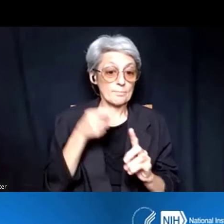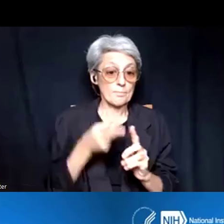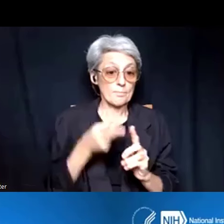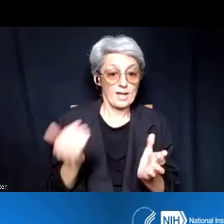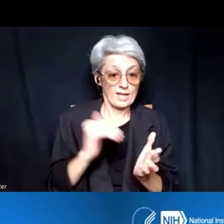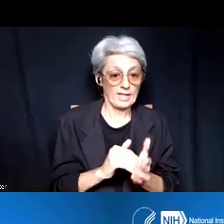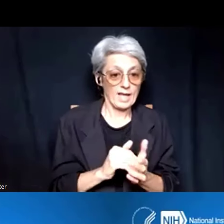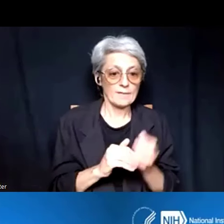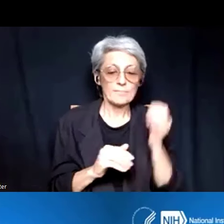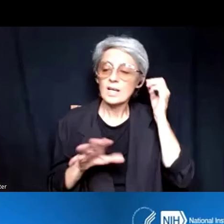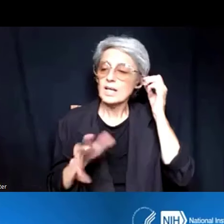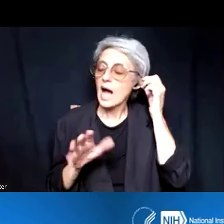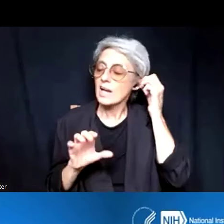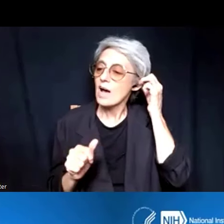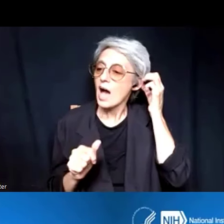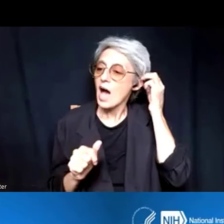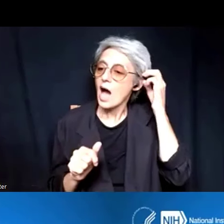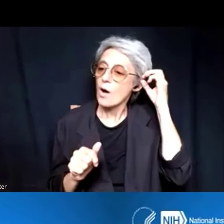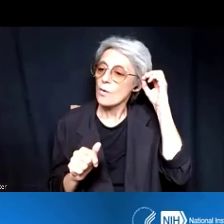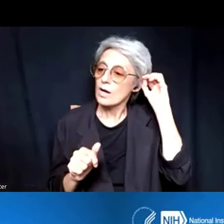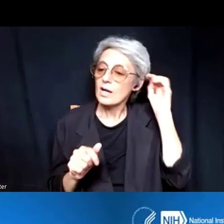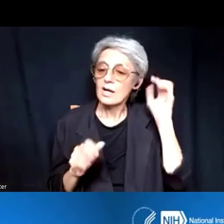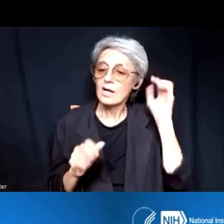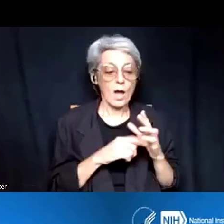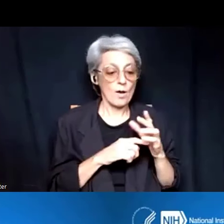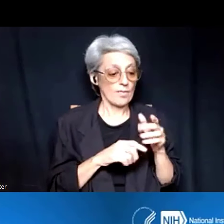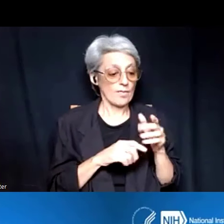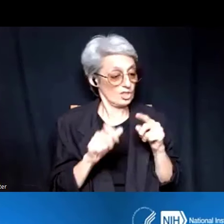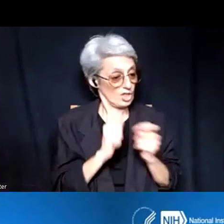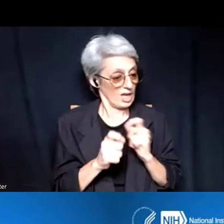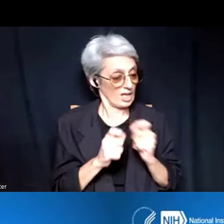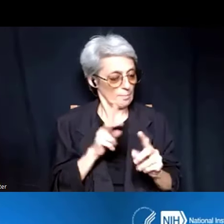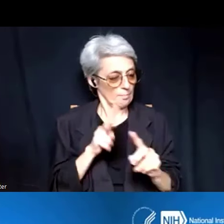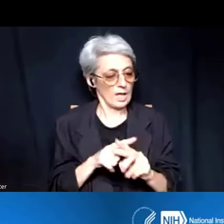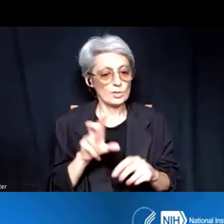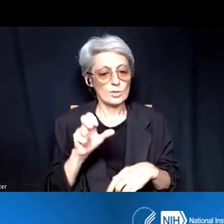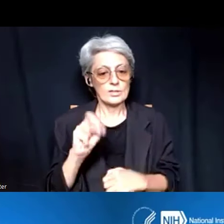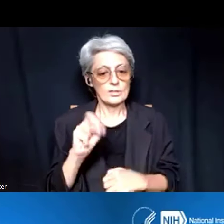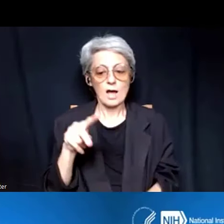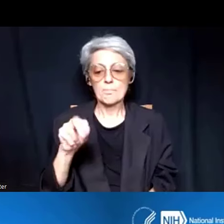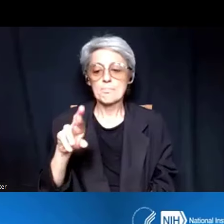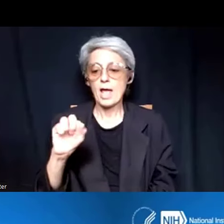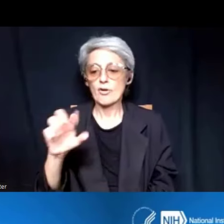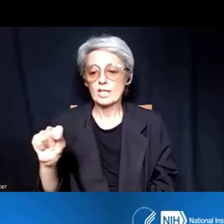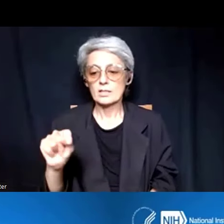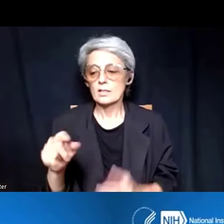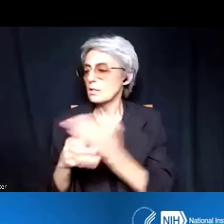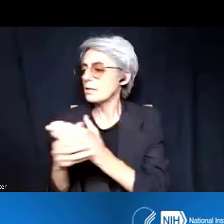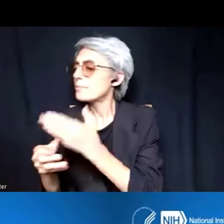apply to non-parent training grants. Dr. Kenneth Gibbs: Okay. Dr. Anissa Brown: I think you did mention that a little bit. Dr. Kenneth Gibbs: Oh, great, yeah. So, as always --